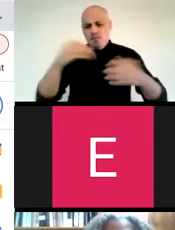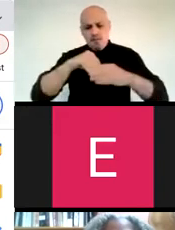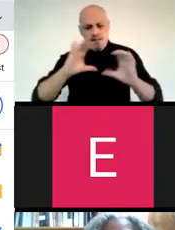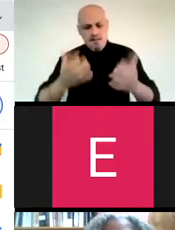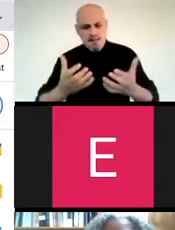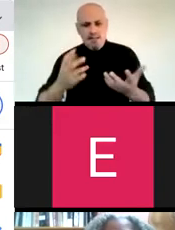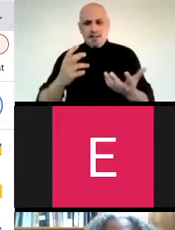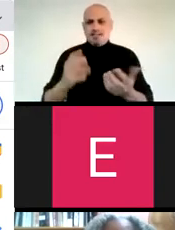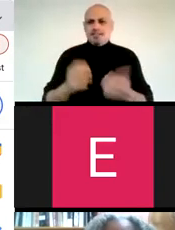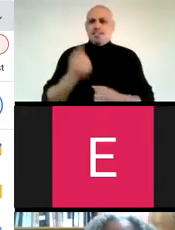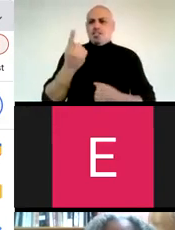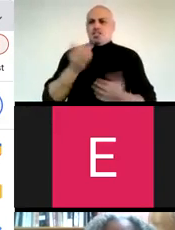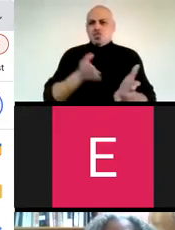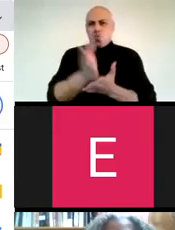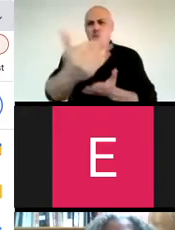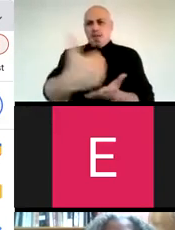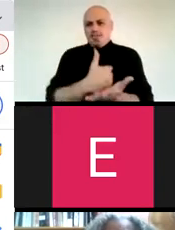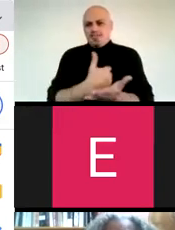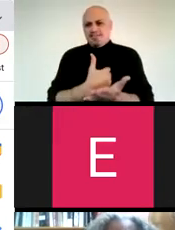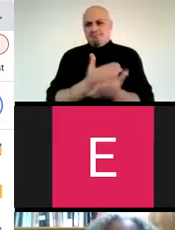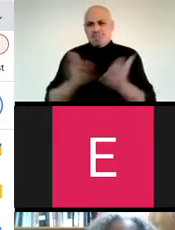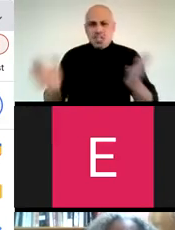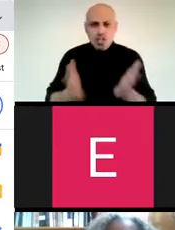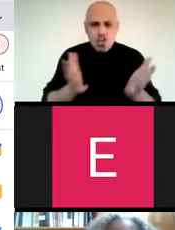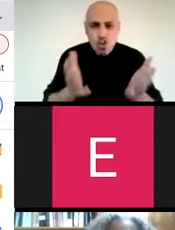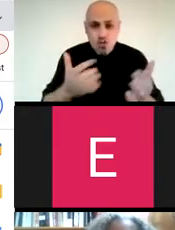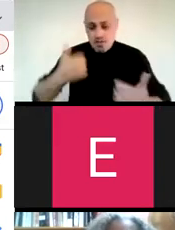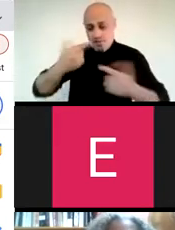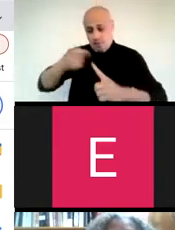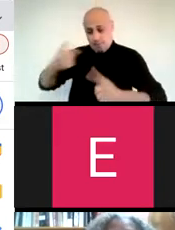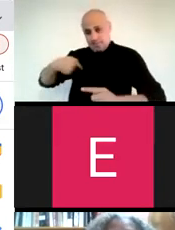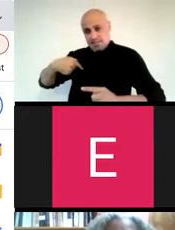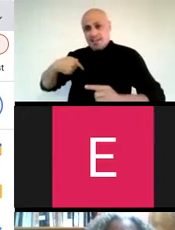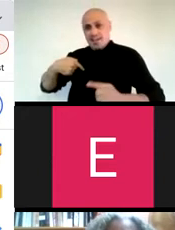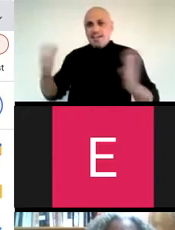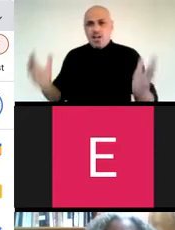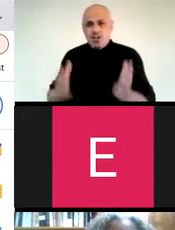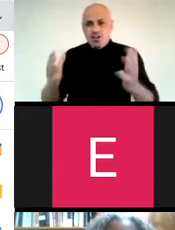I determined that bravery in the classroom was a two-way street of encouragement on